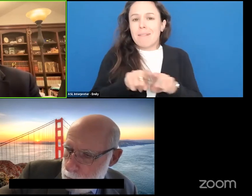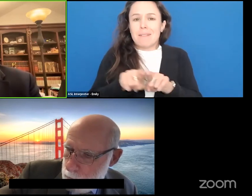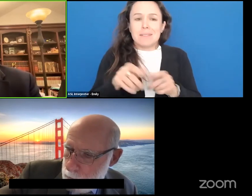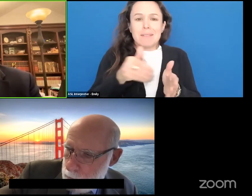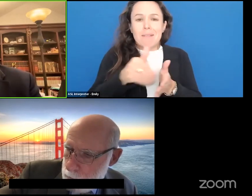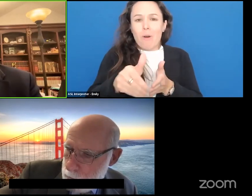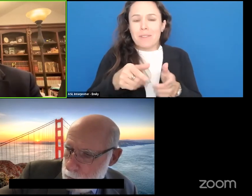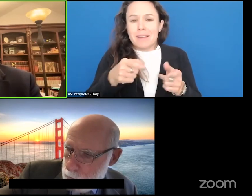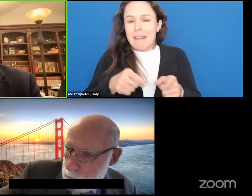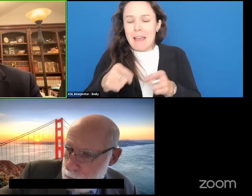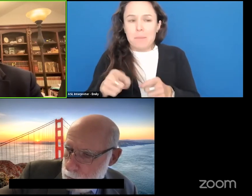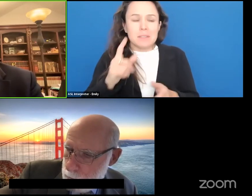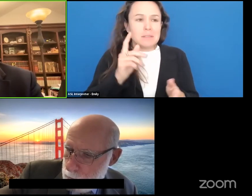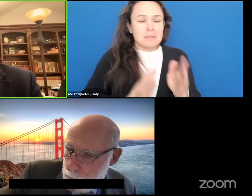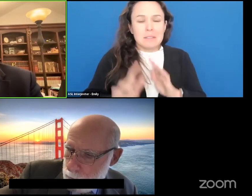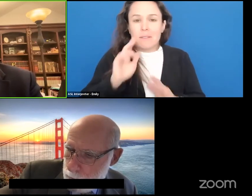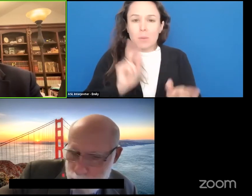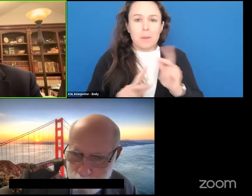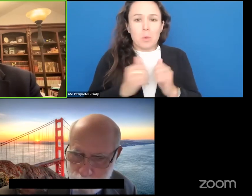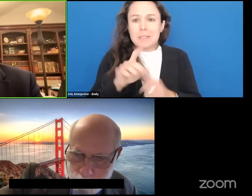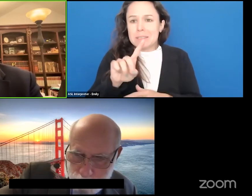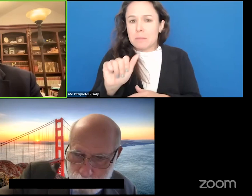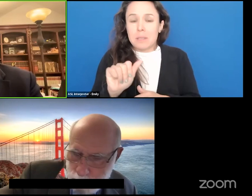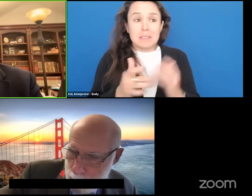as we advance through the technologies.